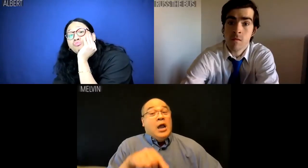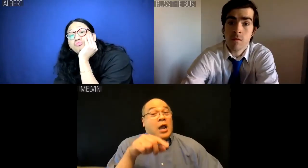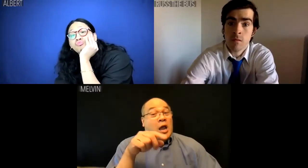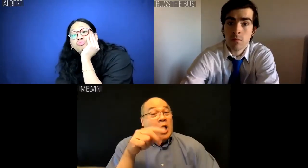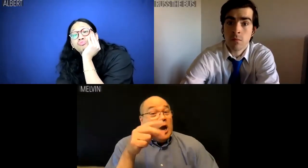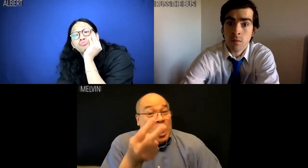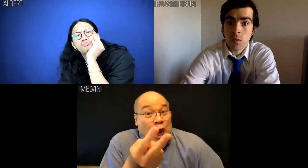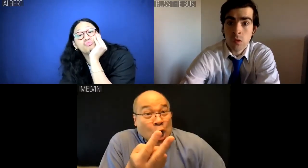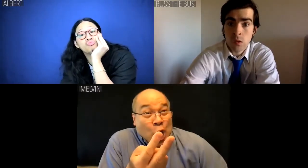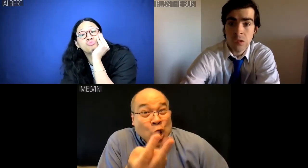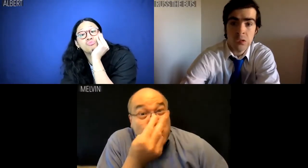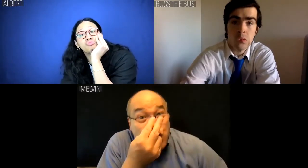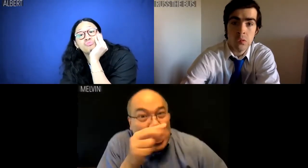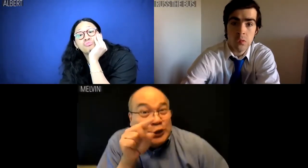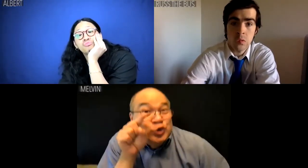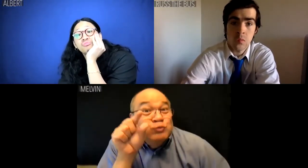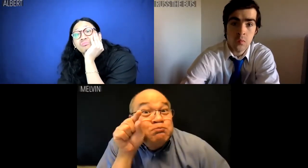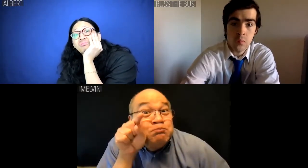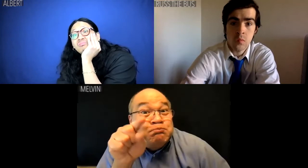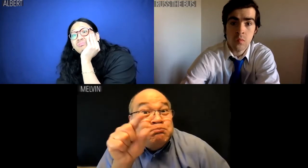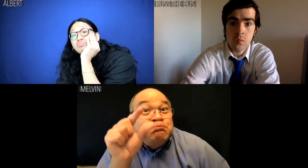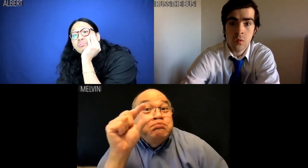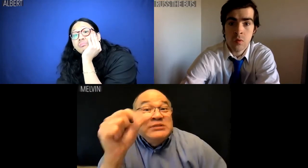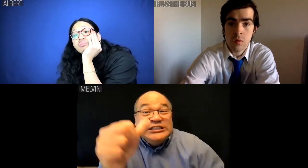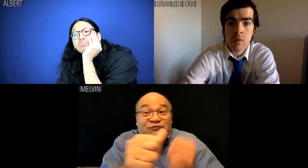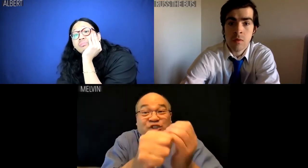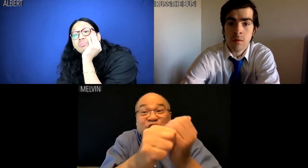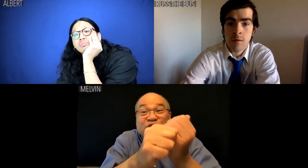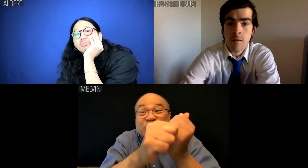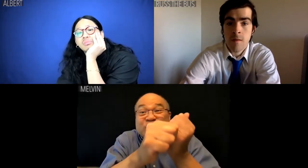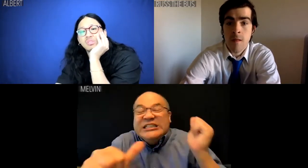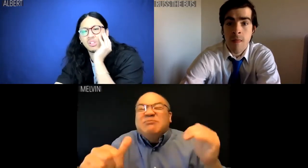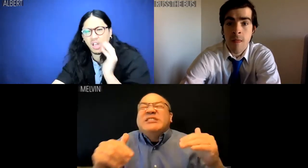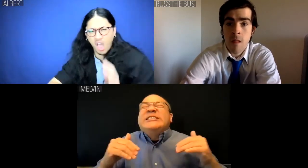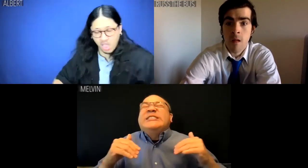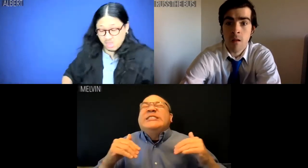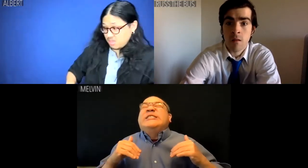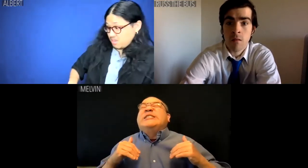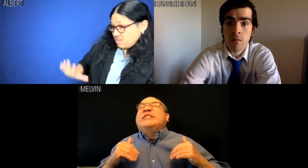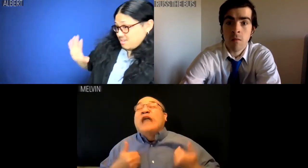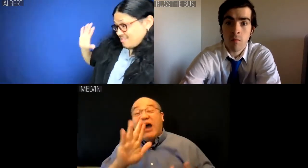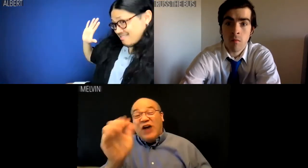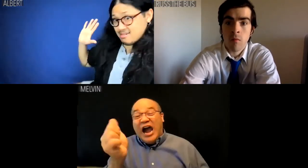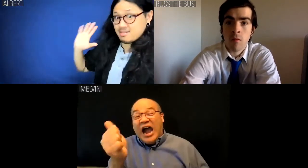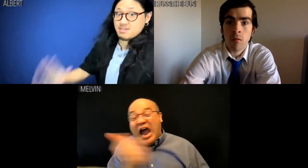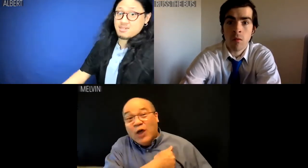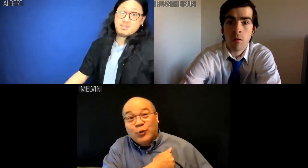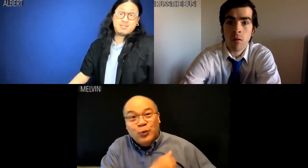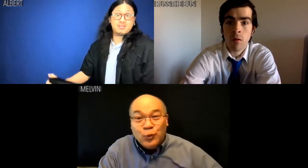Melvin: Look, you piece of shit. I'm tired of your attitude.